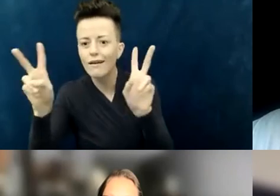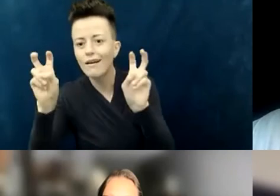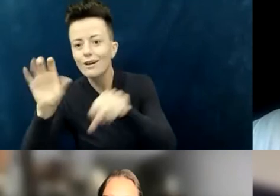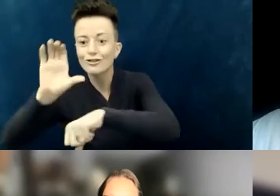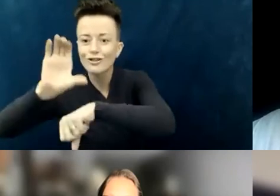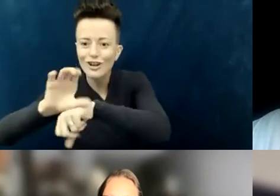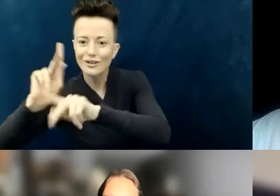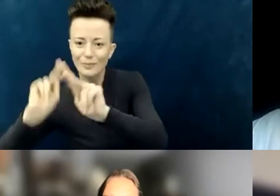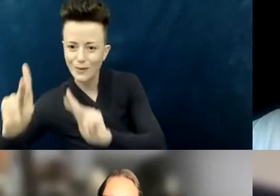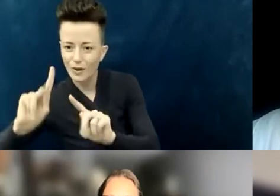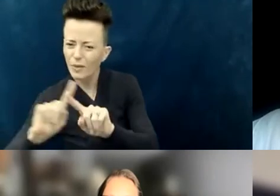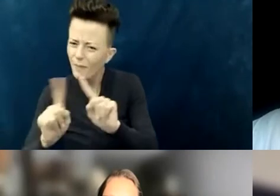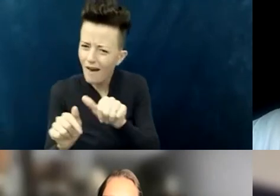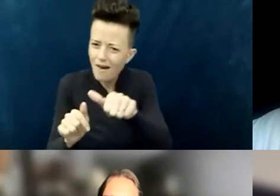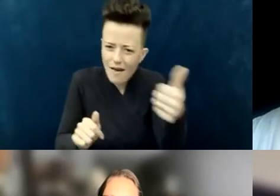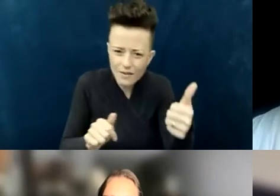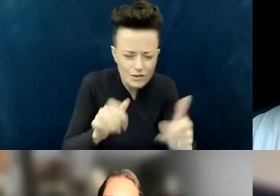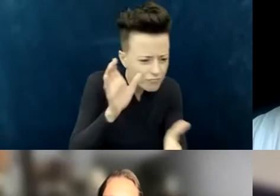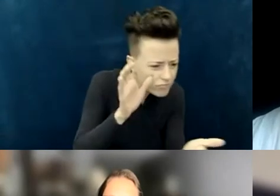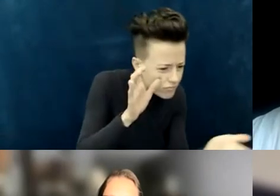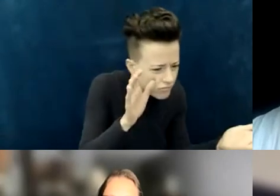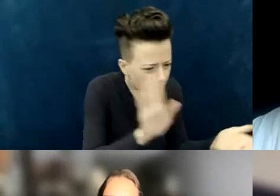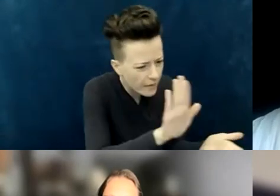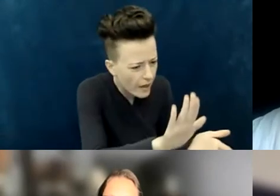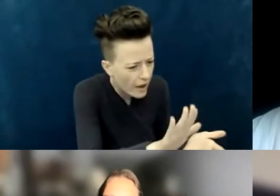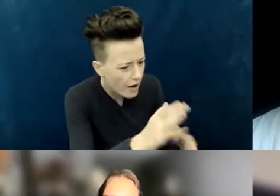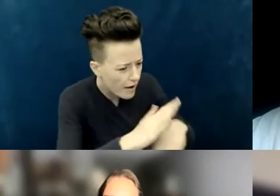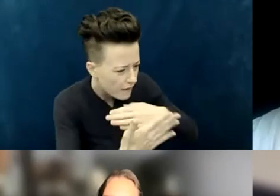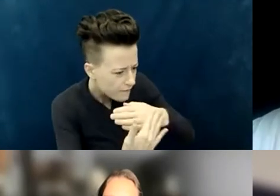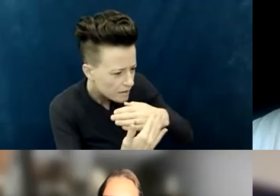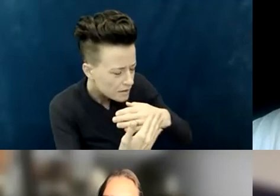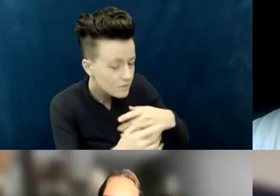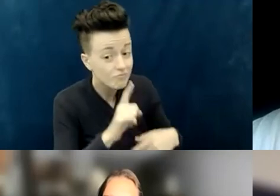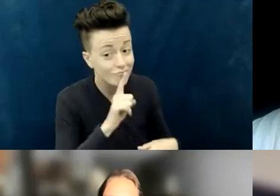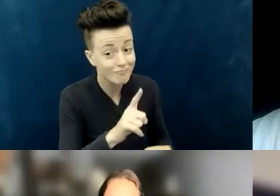I'm sure we will be surprised— by who is waiting to respond.